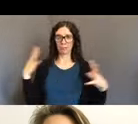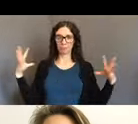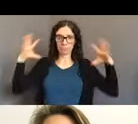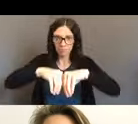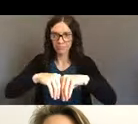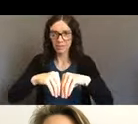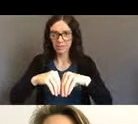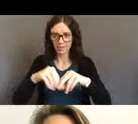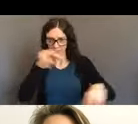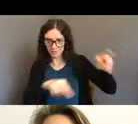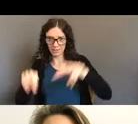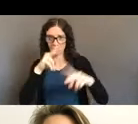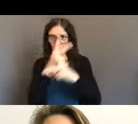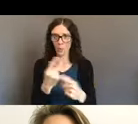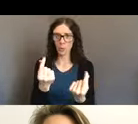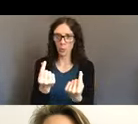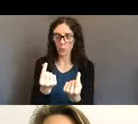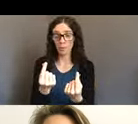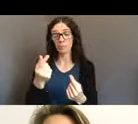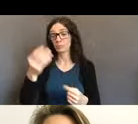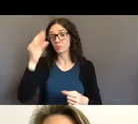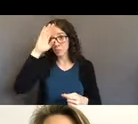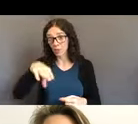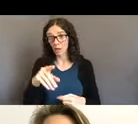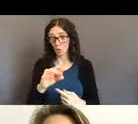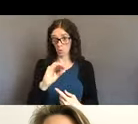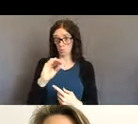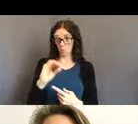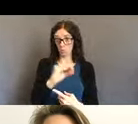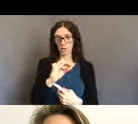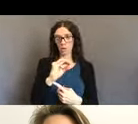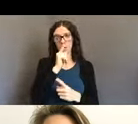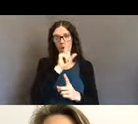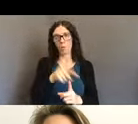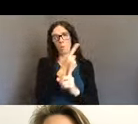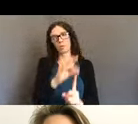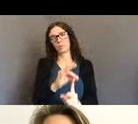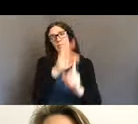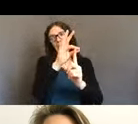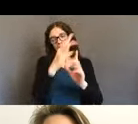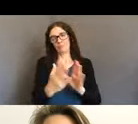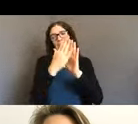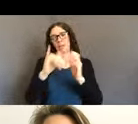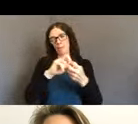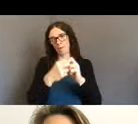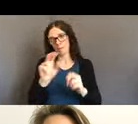that Oregon was one of all of the states throughout the nation who were experiencing this, this problem.